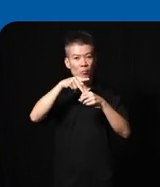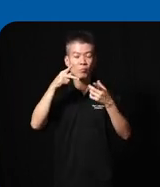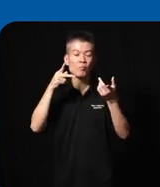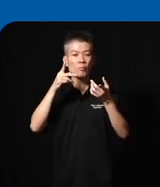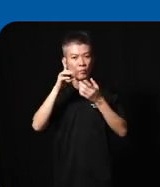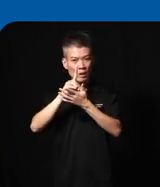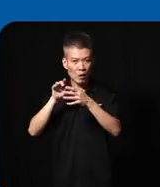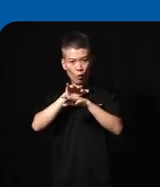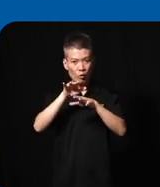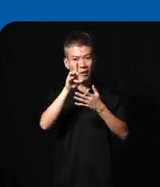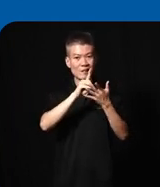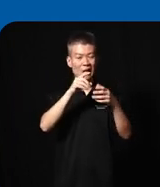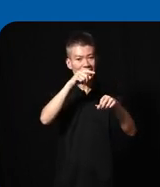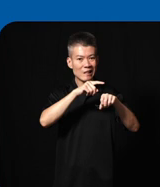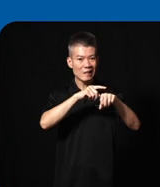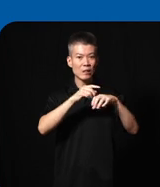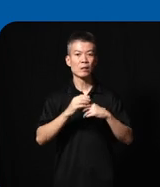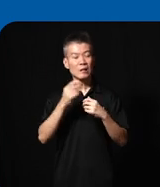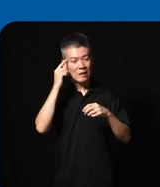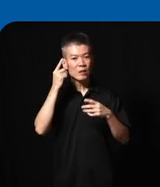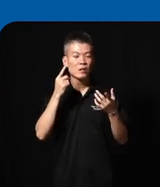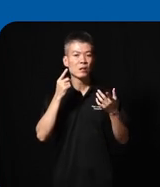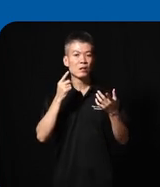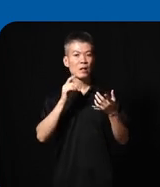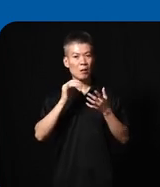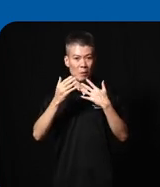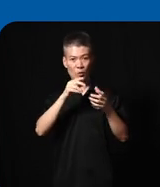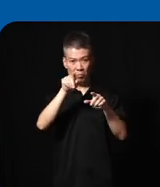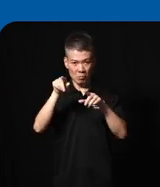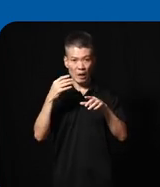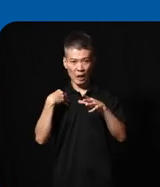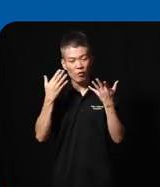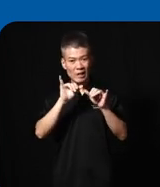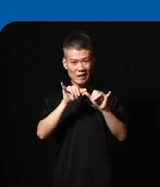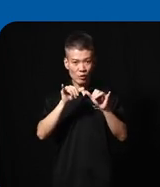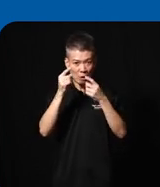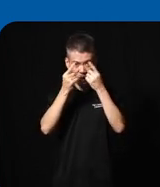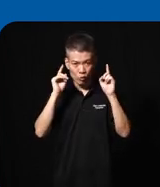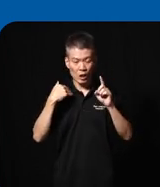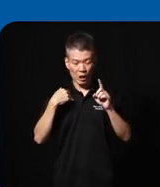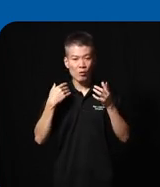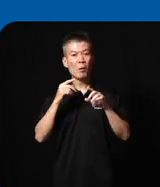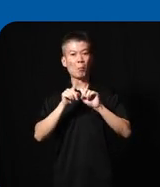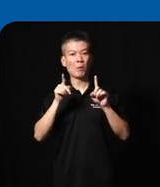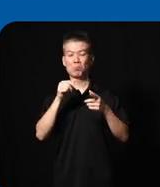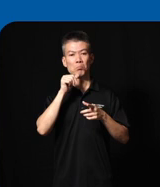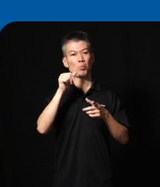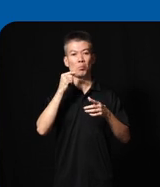design thinking even though many of them had an engineering in degree that did not guarantee that